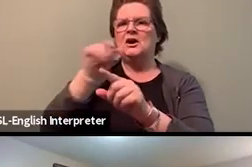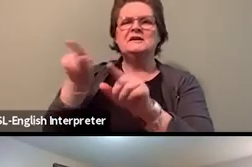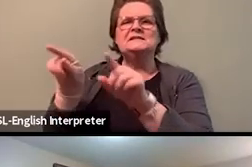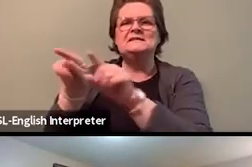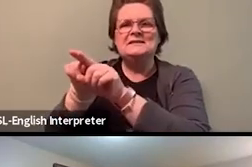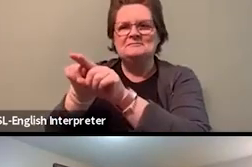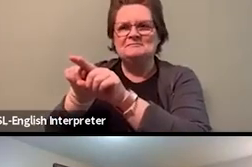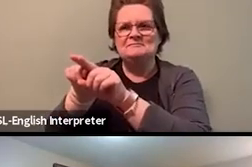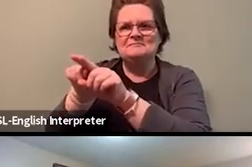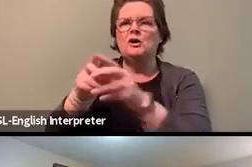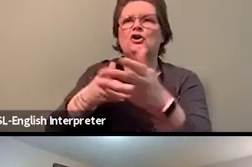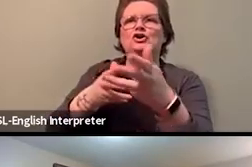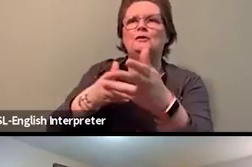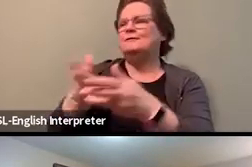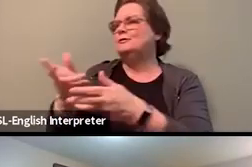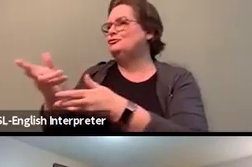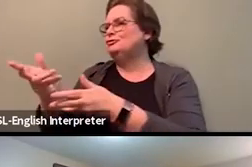There's another question around...